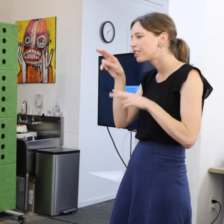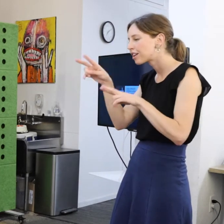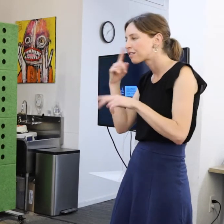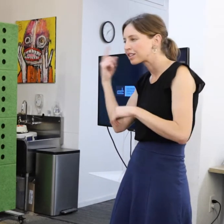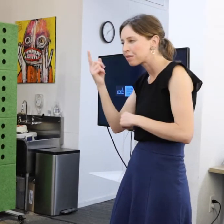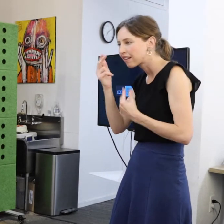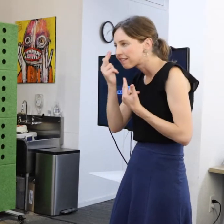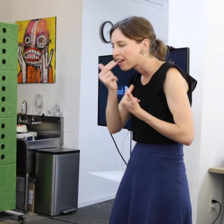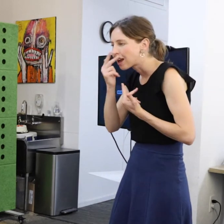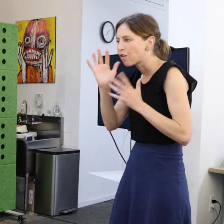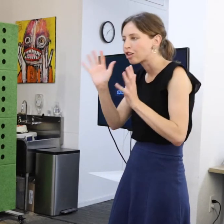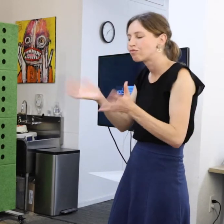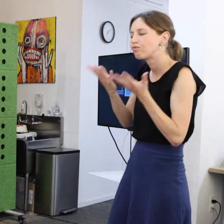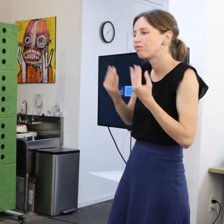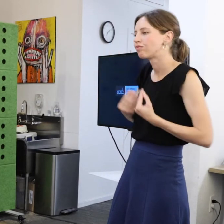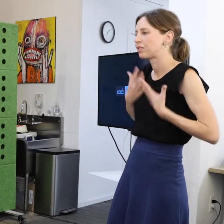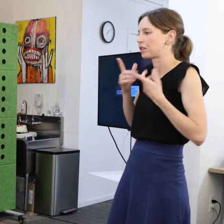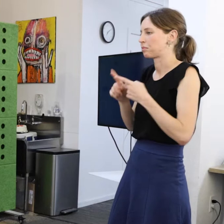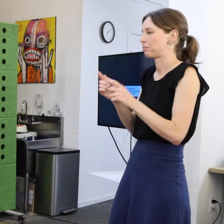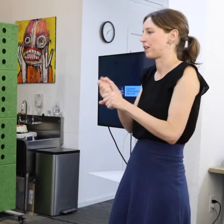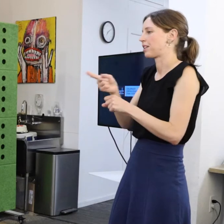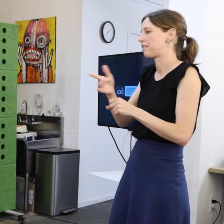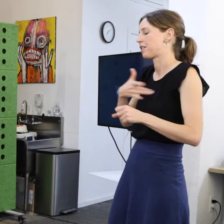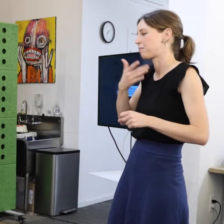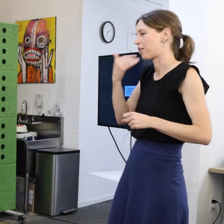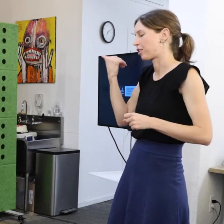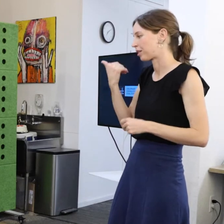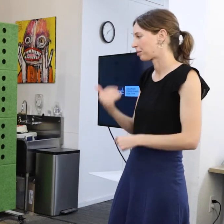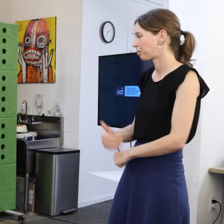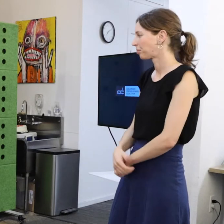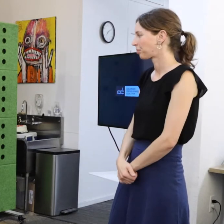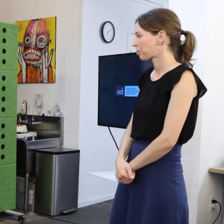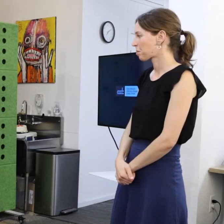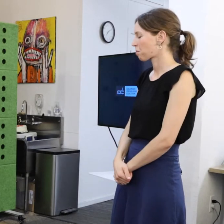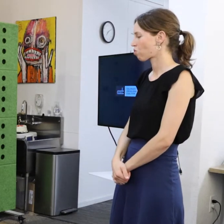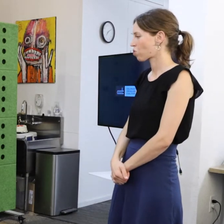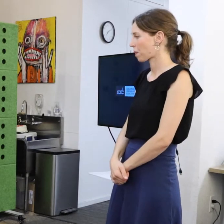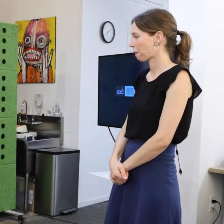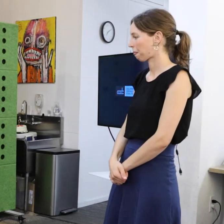funny or uplifting to make you feel better.